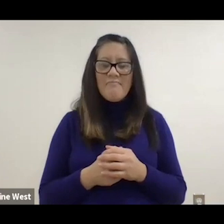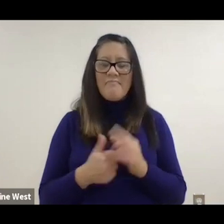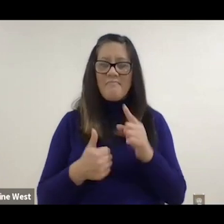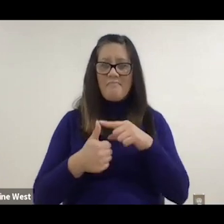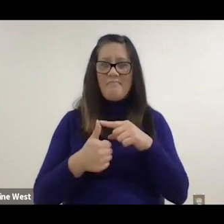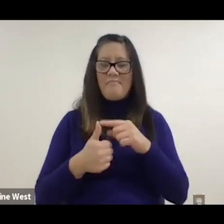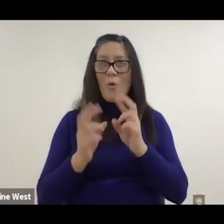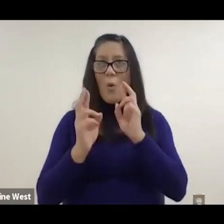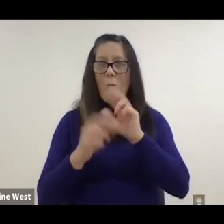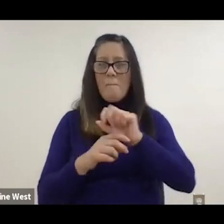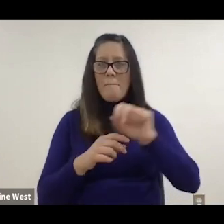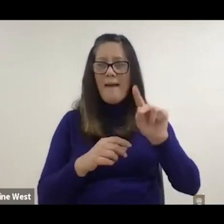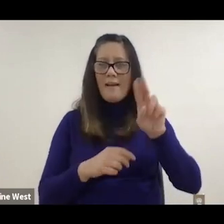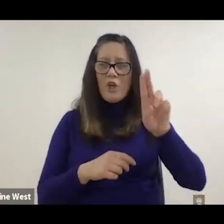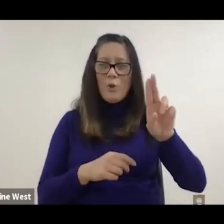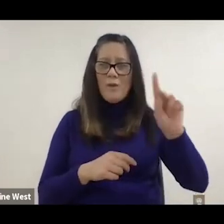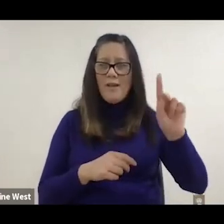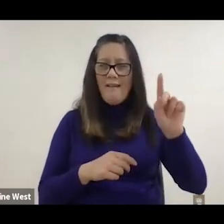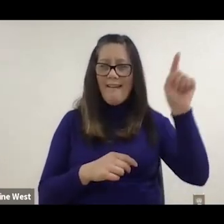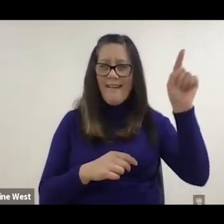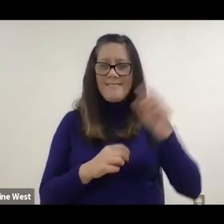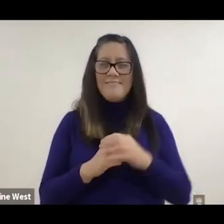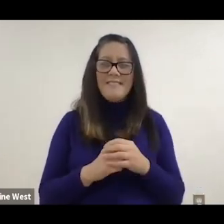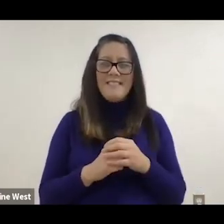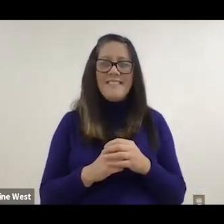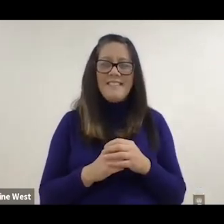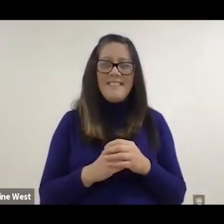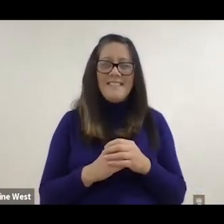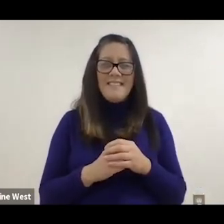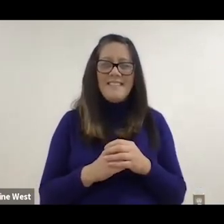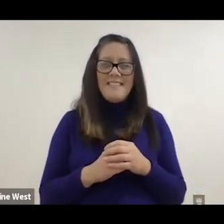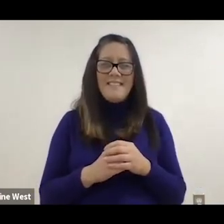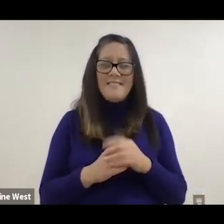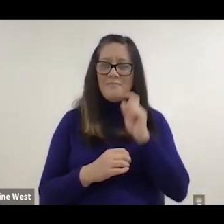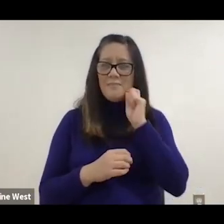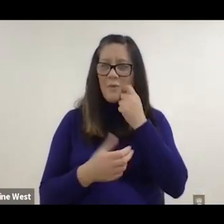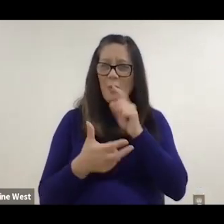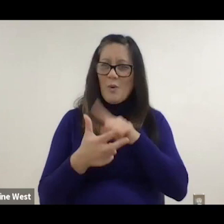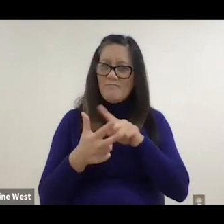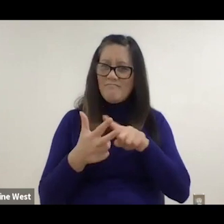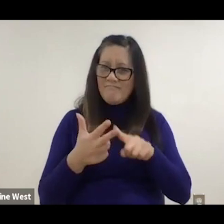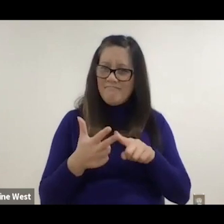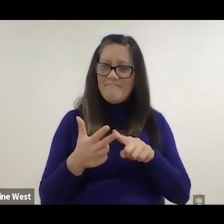hopes to go back to the UK so be pretty cool that I've had students